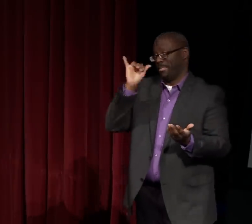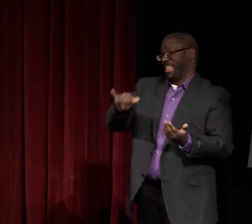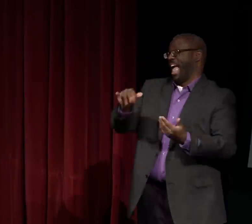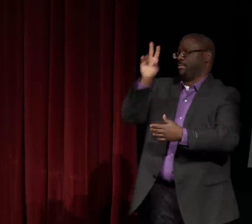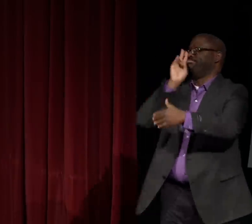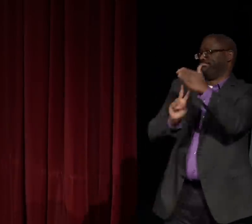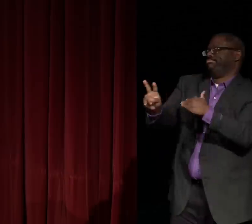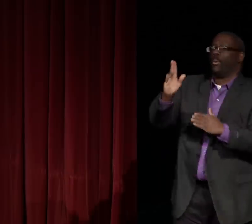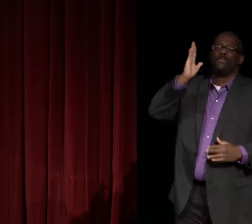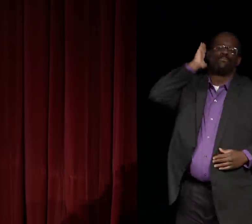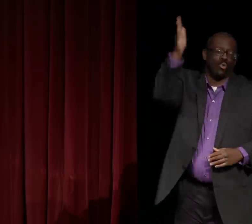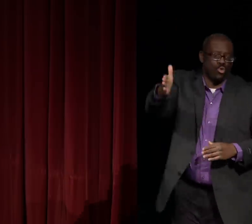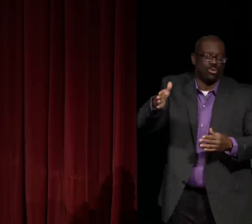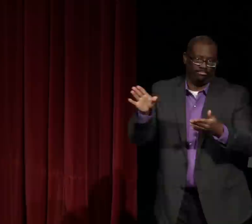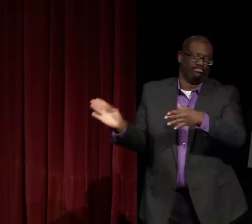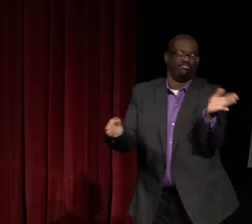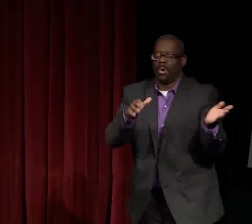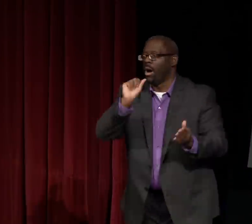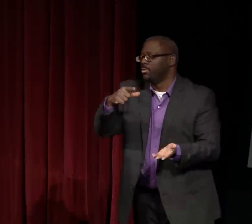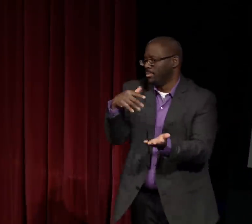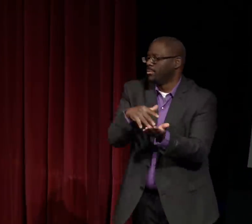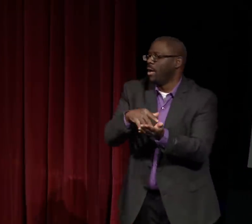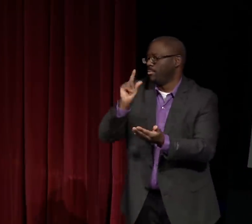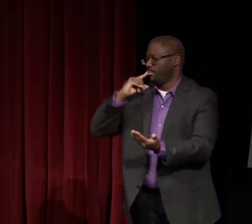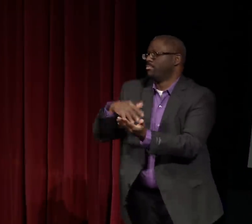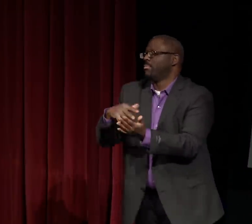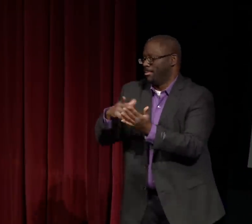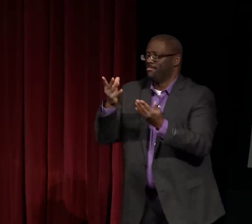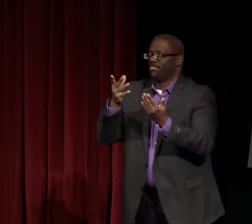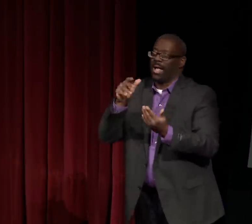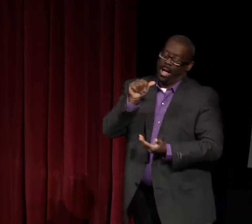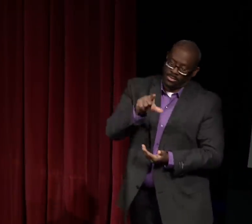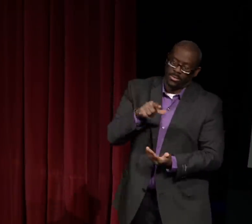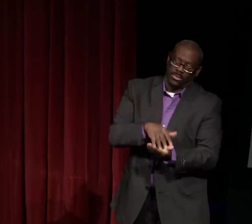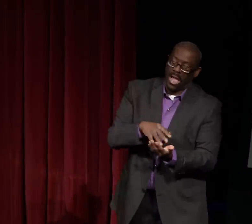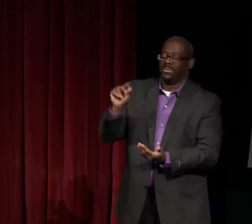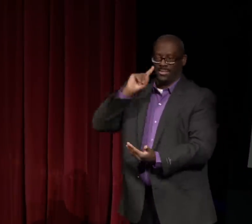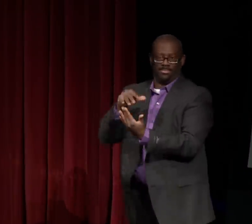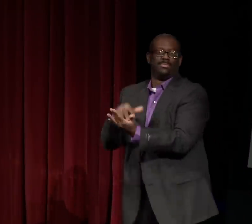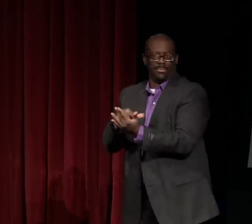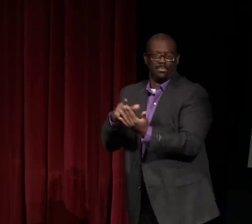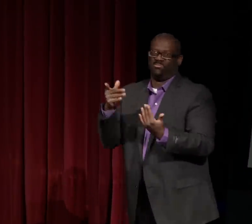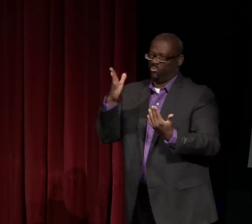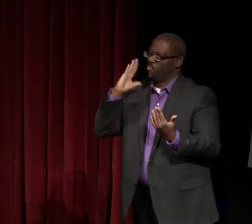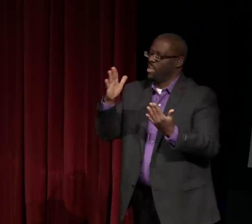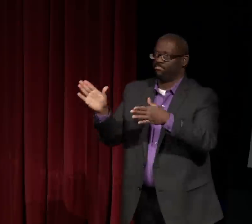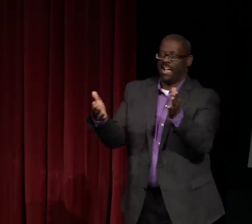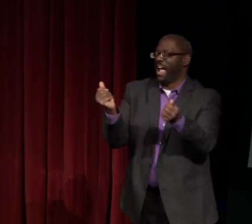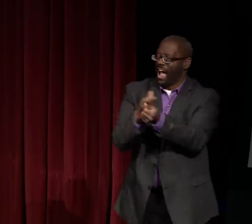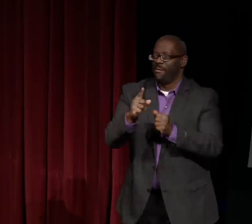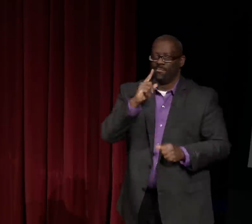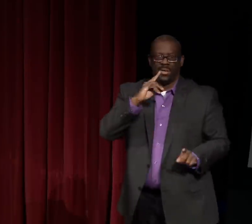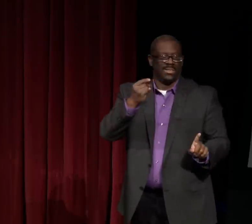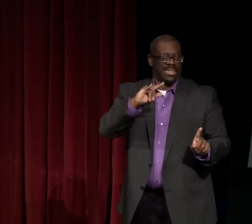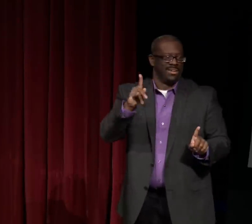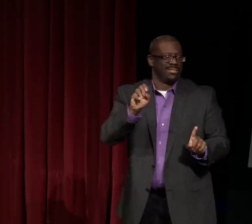or to have apps available. So we were definitely looking way into the future.